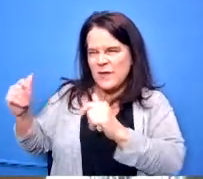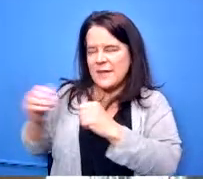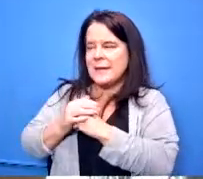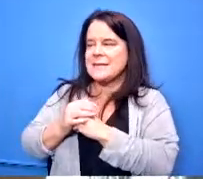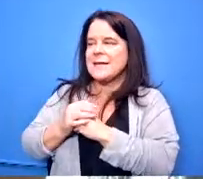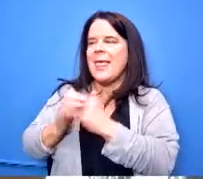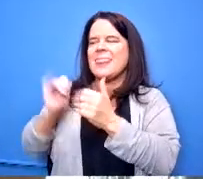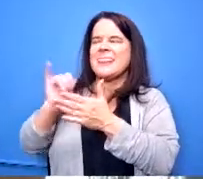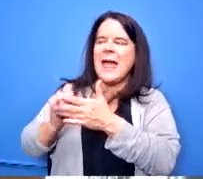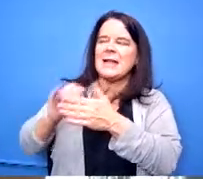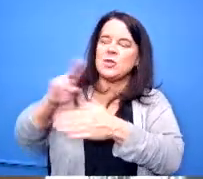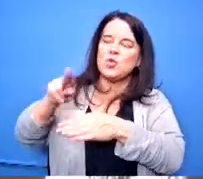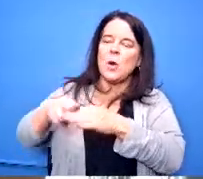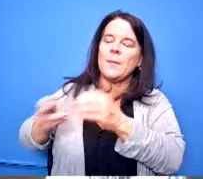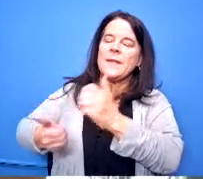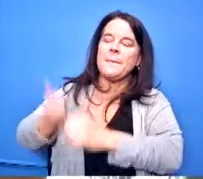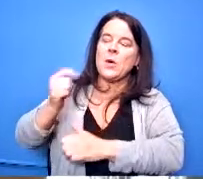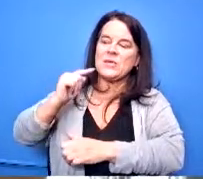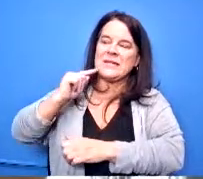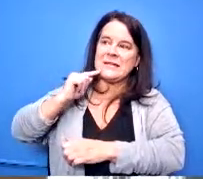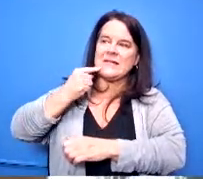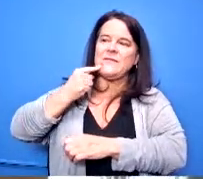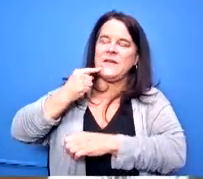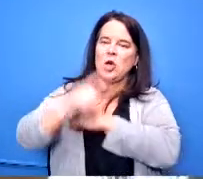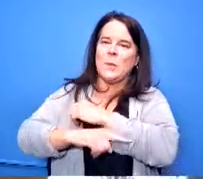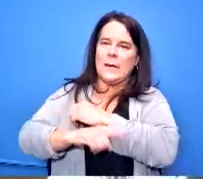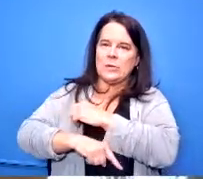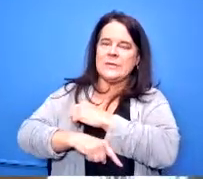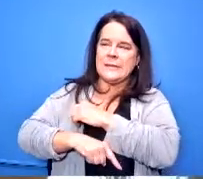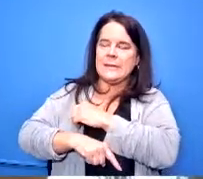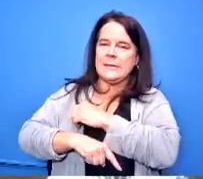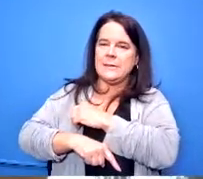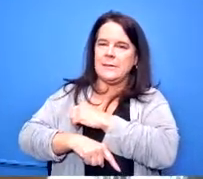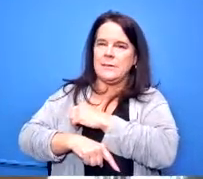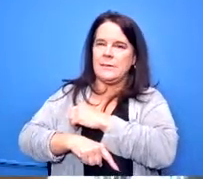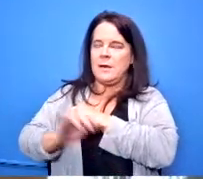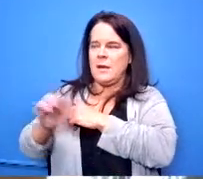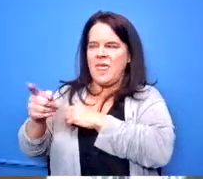but i will default to the district's attorneys on what the the best approach is to achieving that